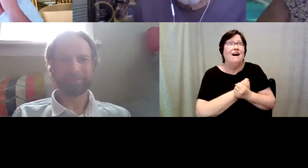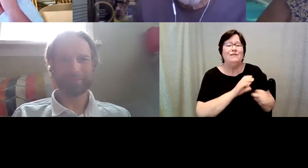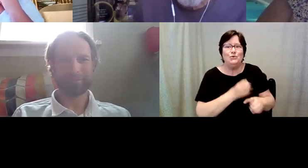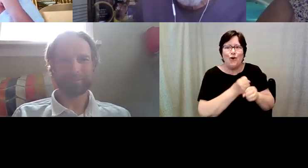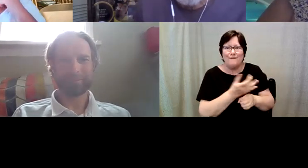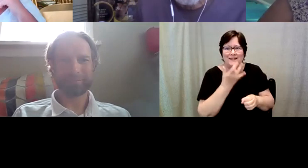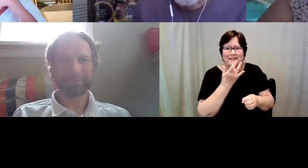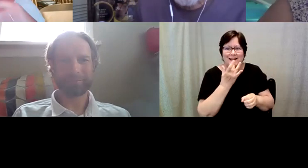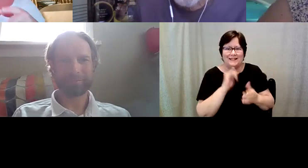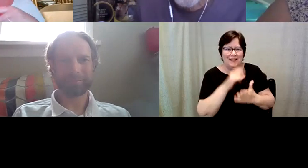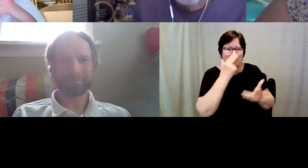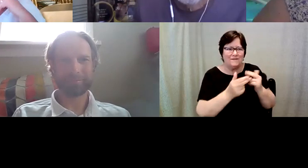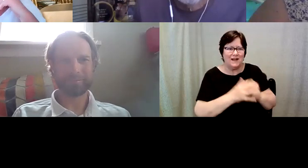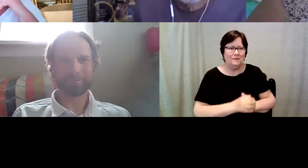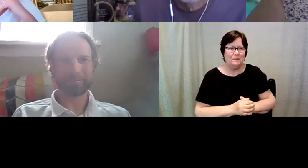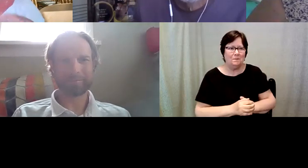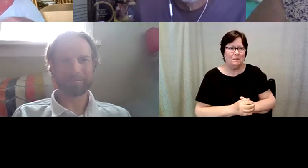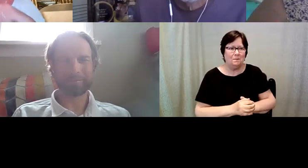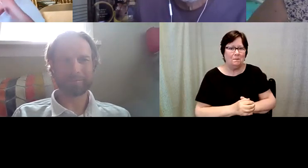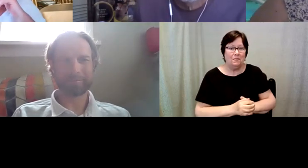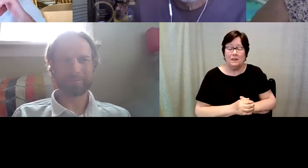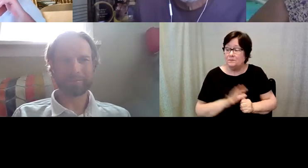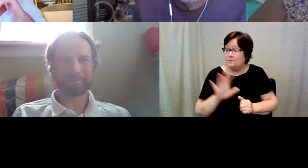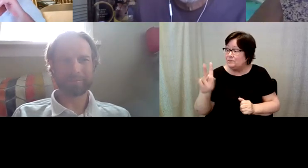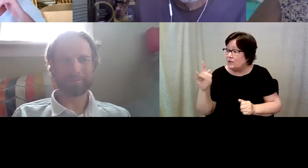Kelly Redder: And john feel unmute yourself.